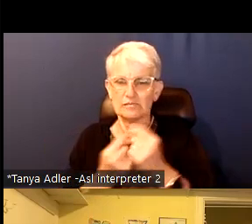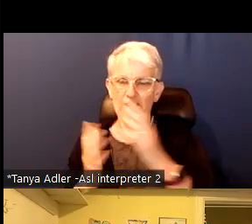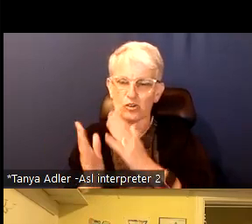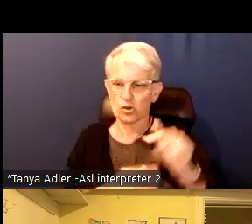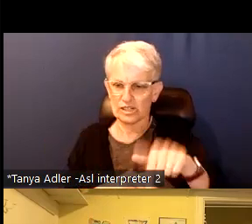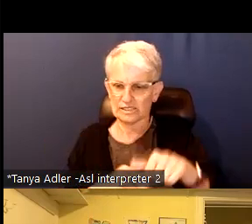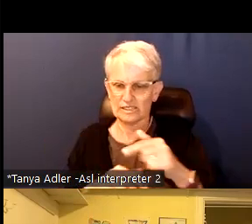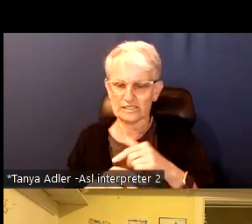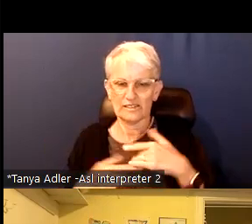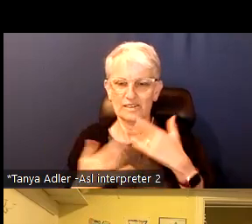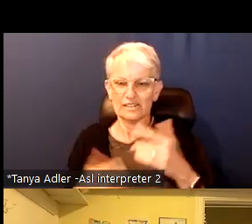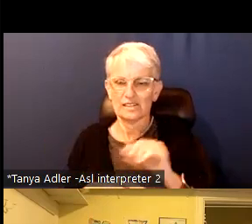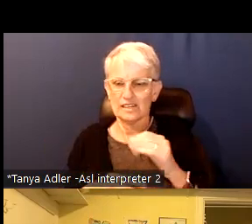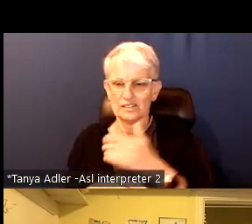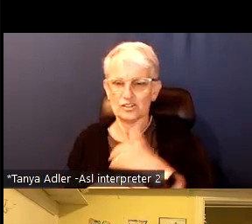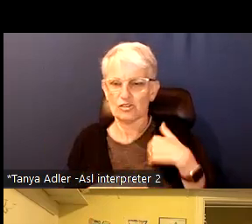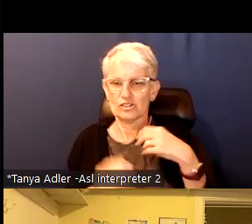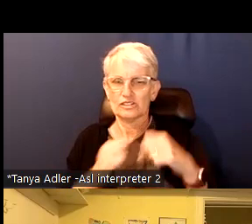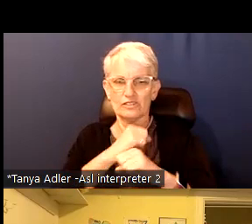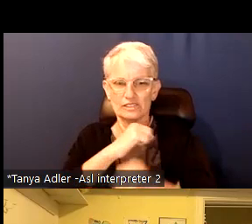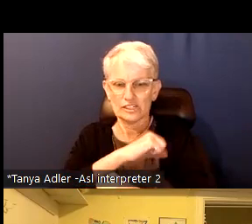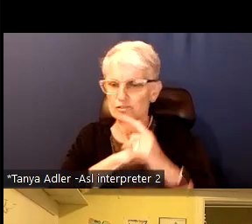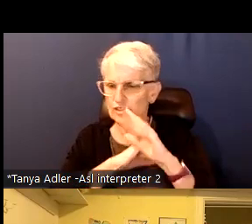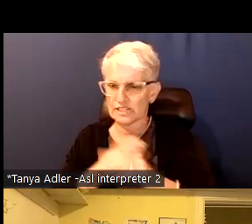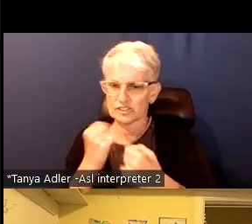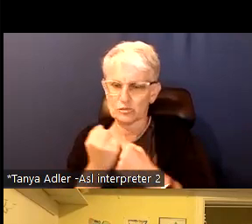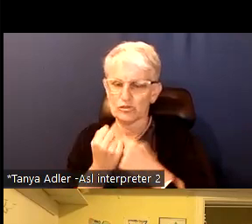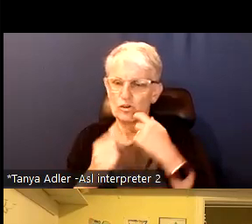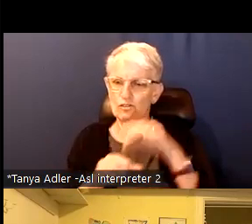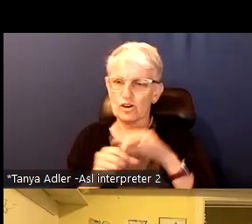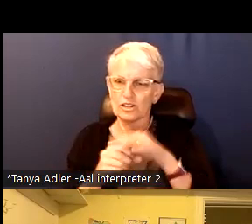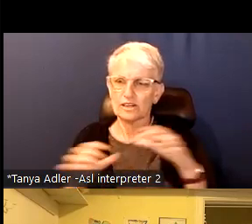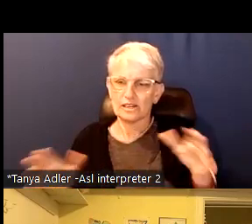in the Toronto foundation for their support on voter engagement activities as well as